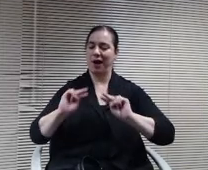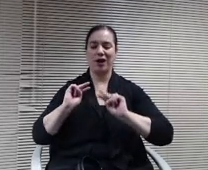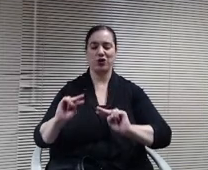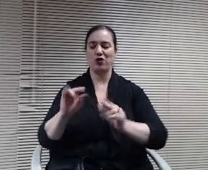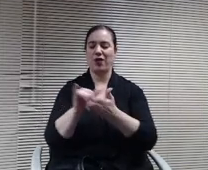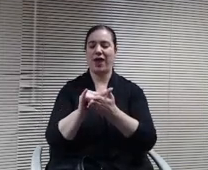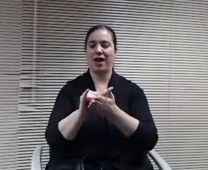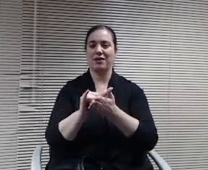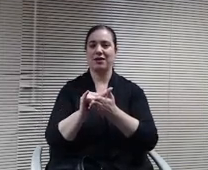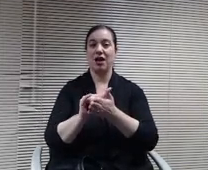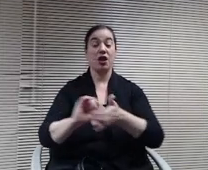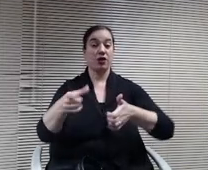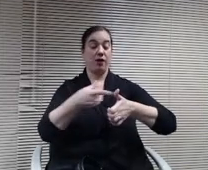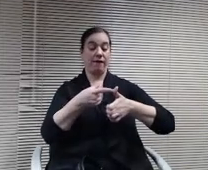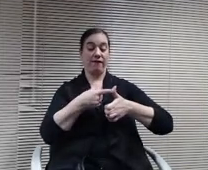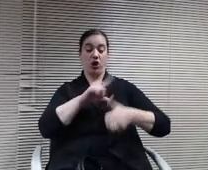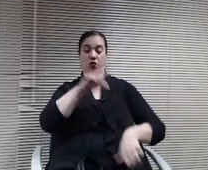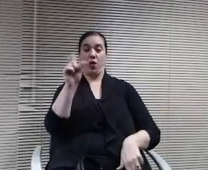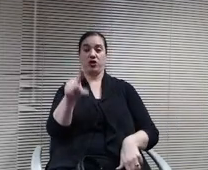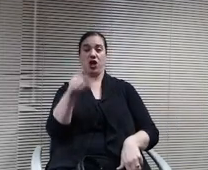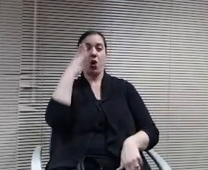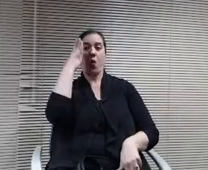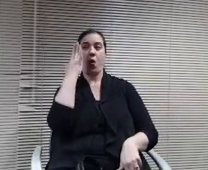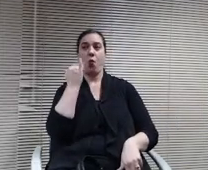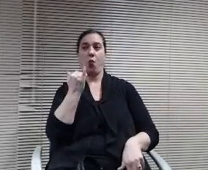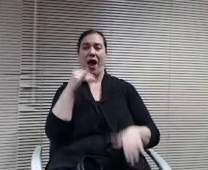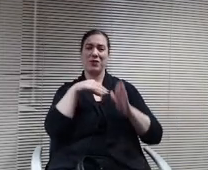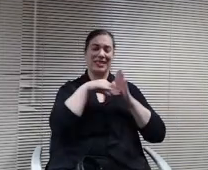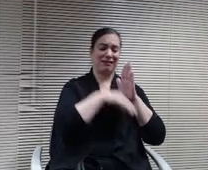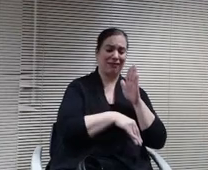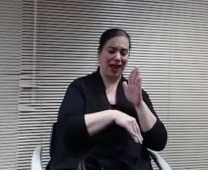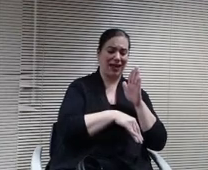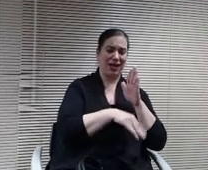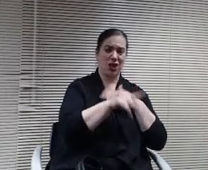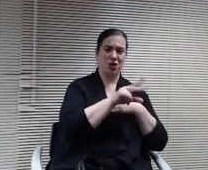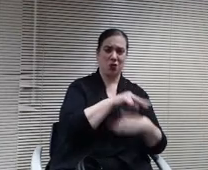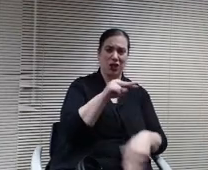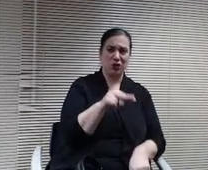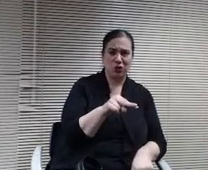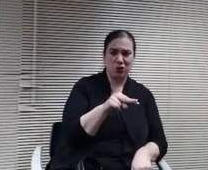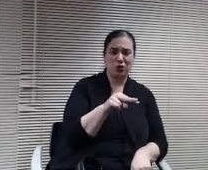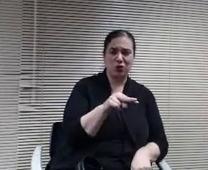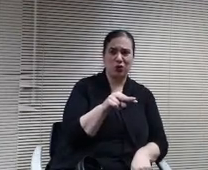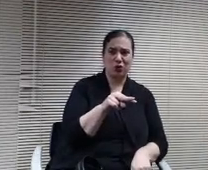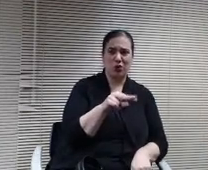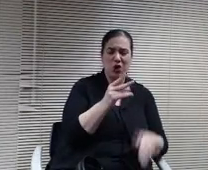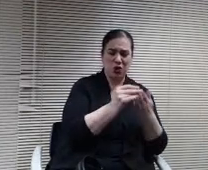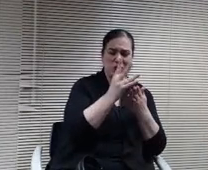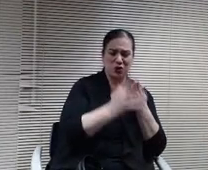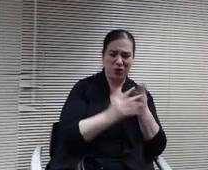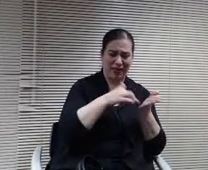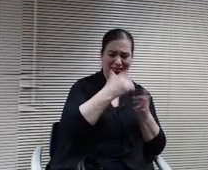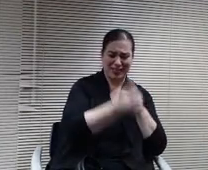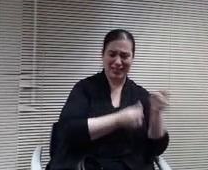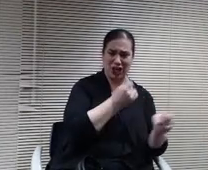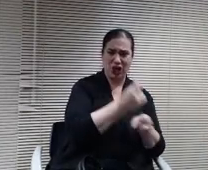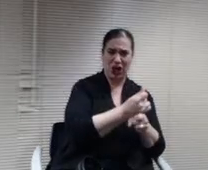question is why was it declining and it got to 22? No students this year. What's the jump next year and what